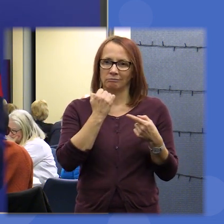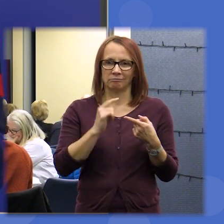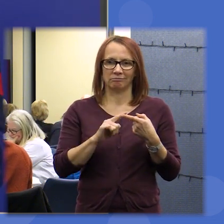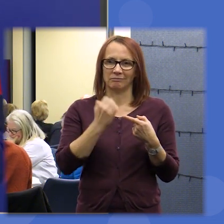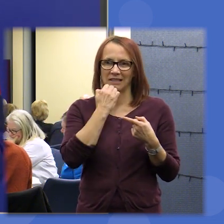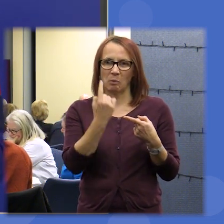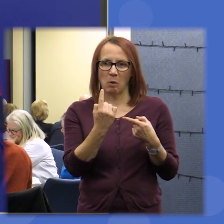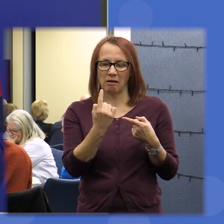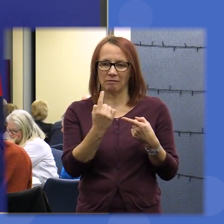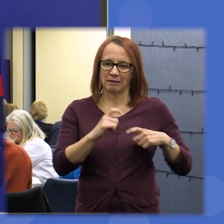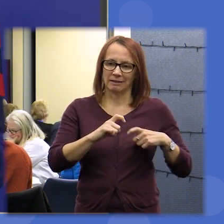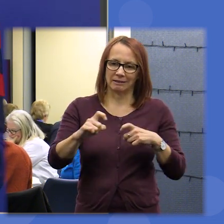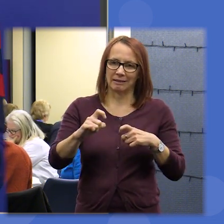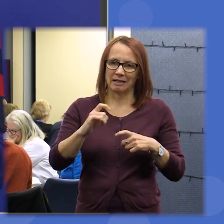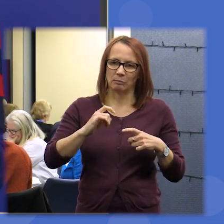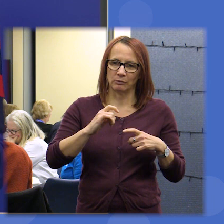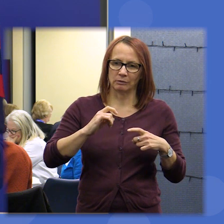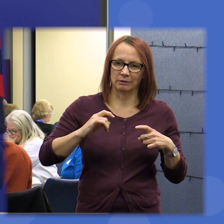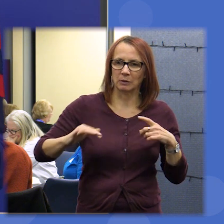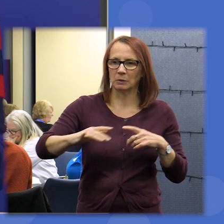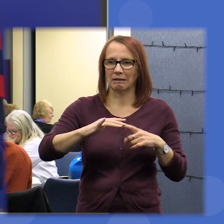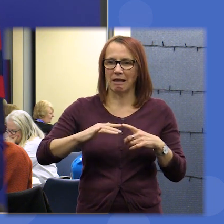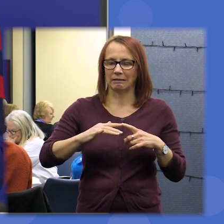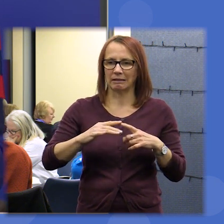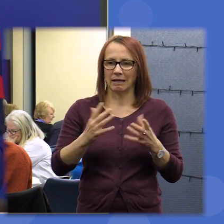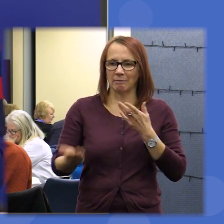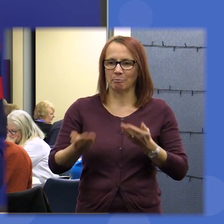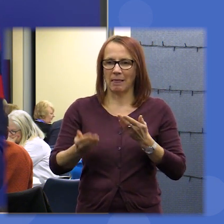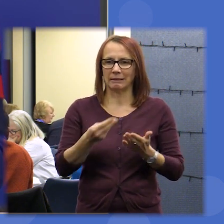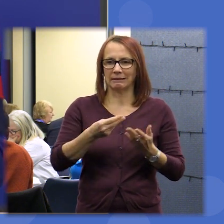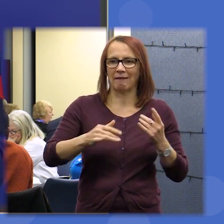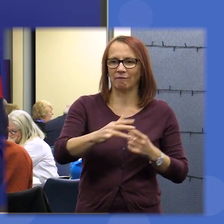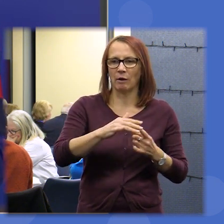sustainable society where we balance our environmental economic and social impact